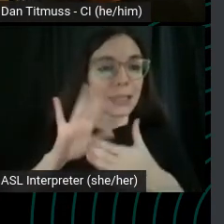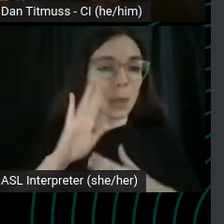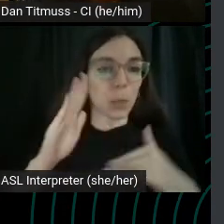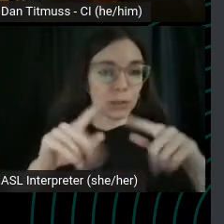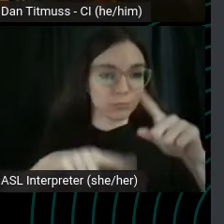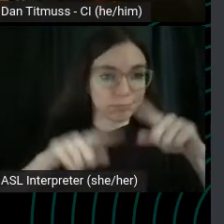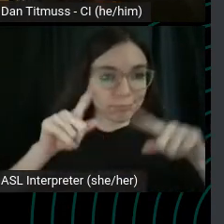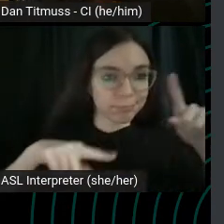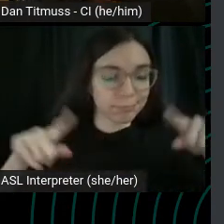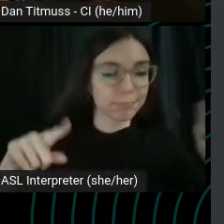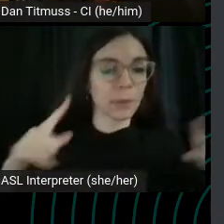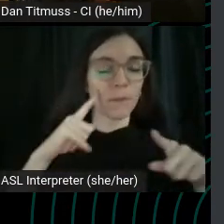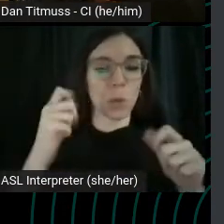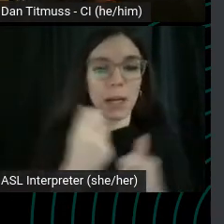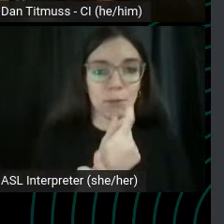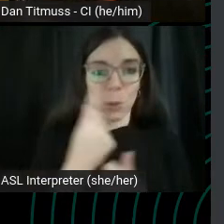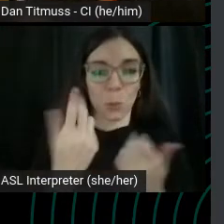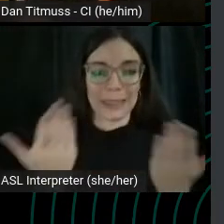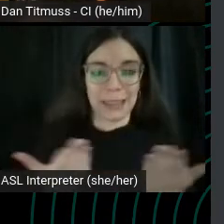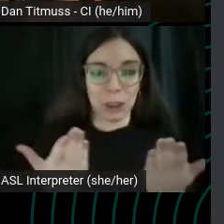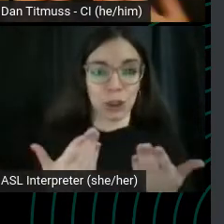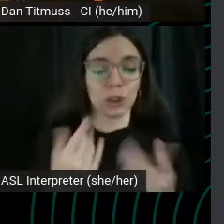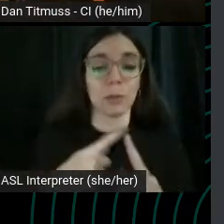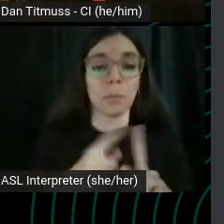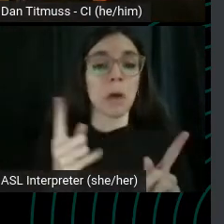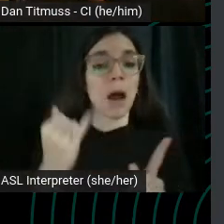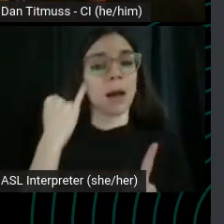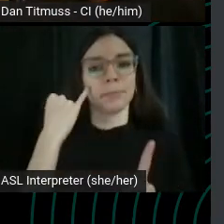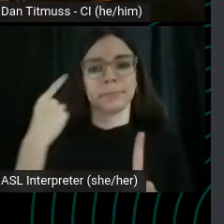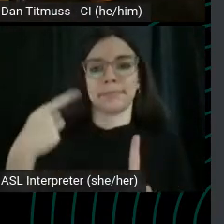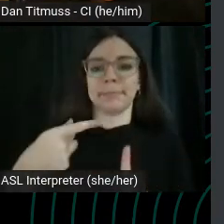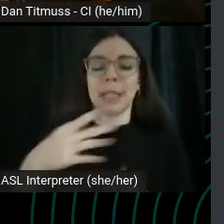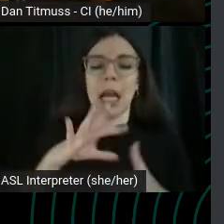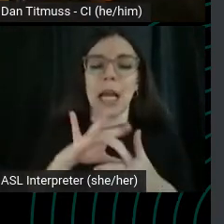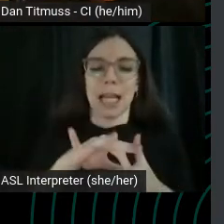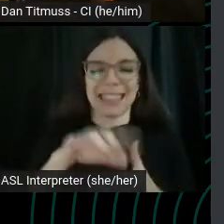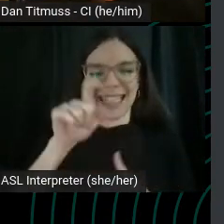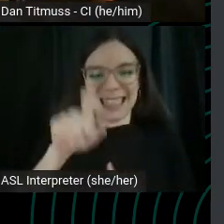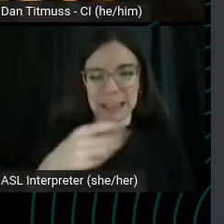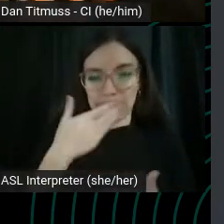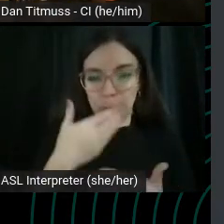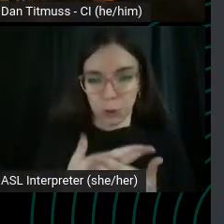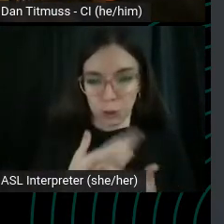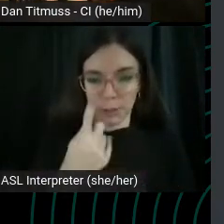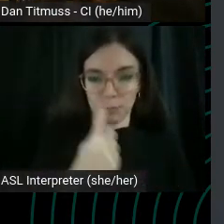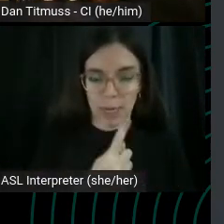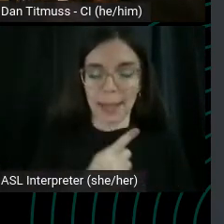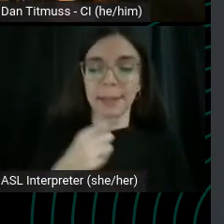So, you know, let's just say, content needs to be good. Right? You're designing this content.